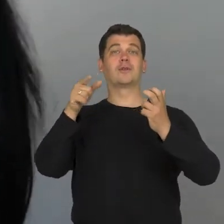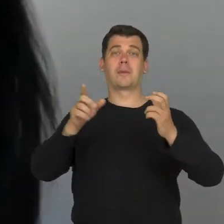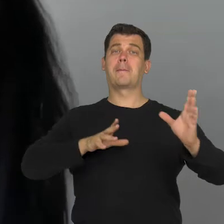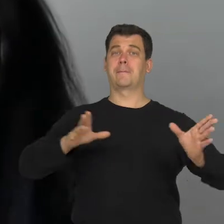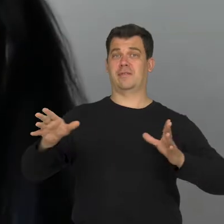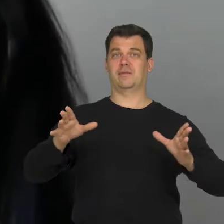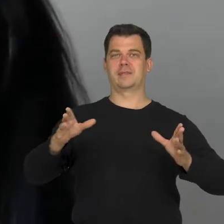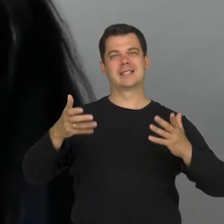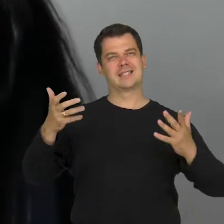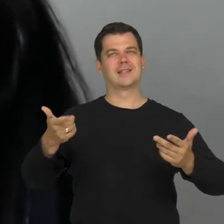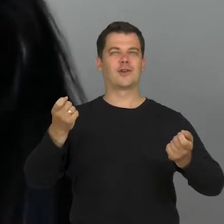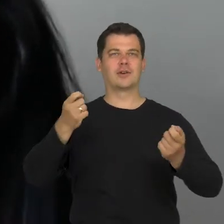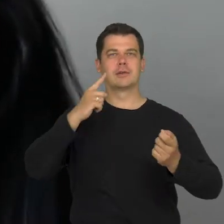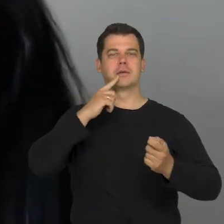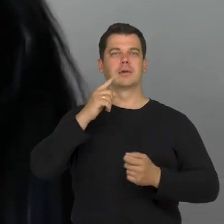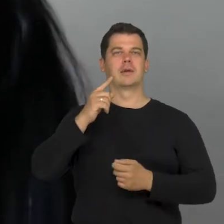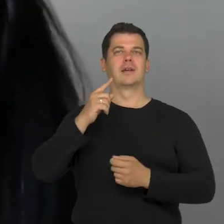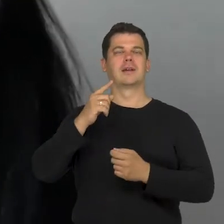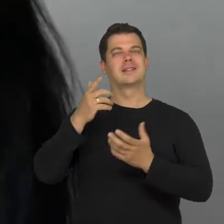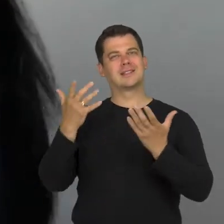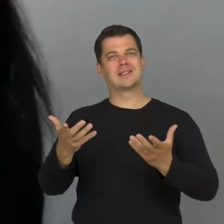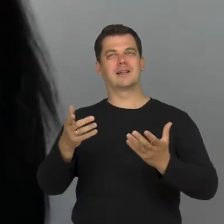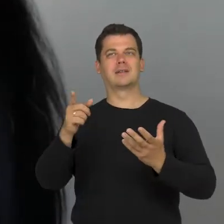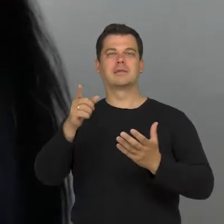to break certain formulas of that look